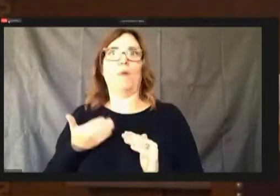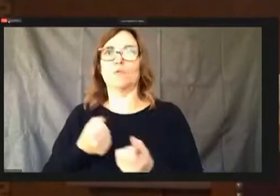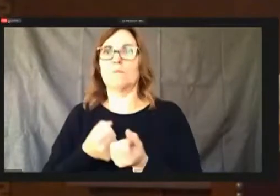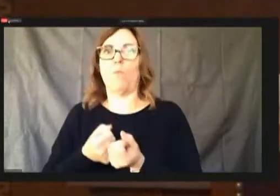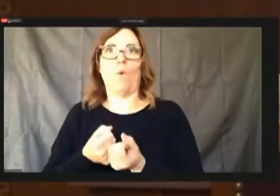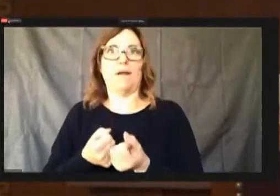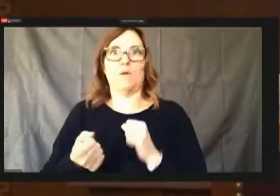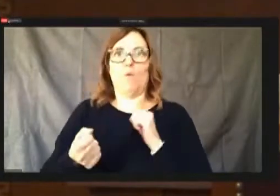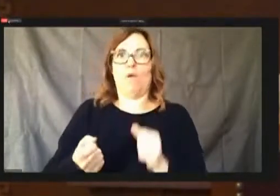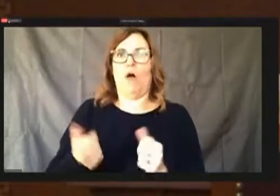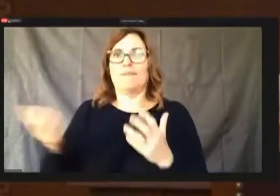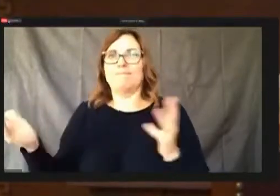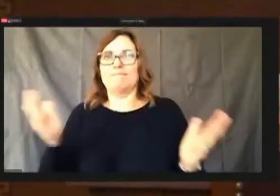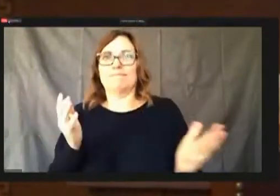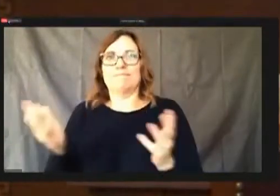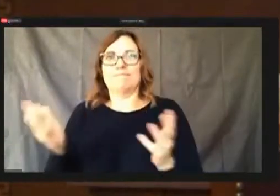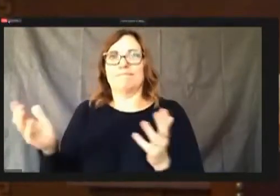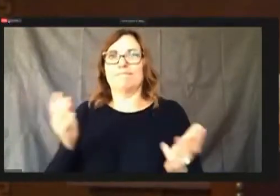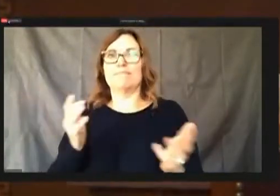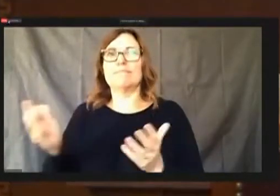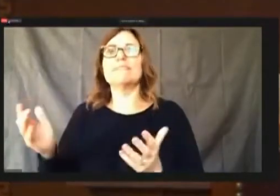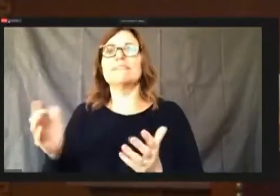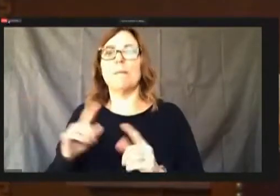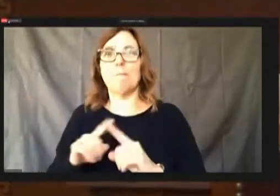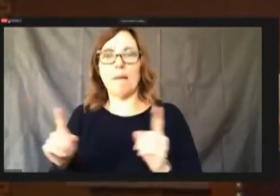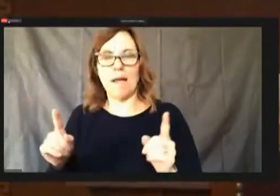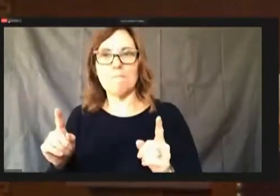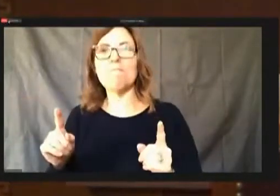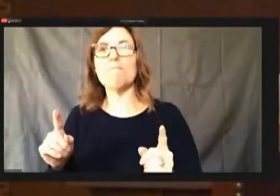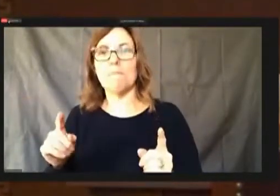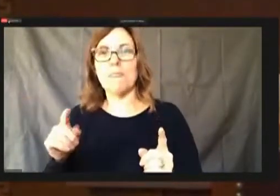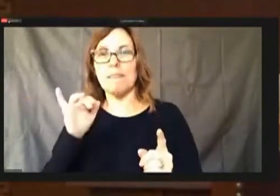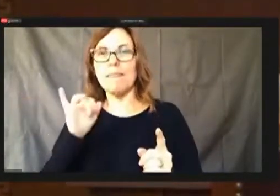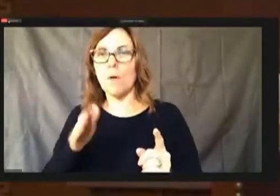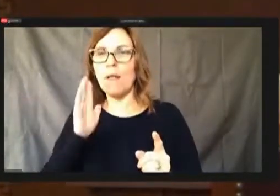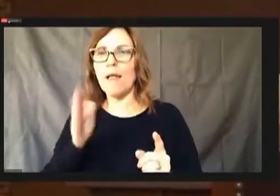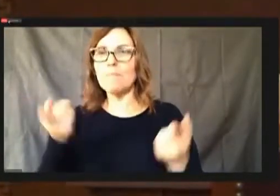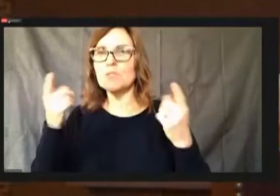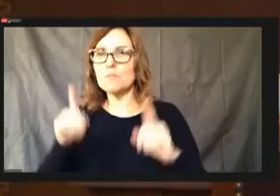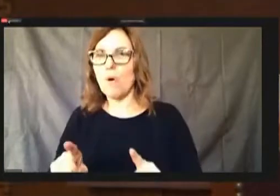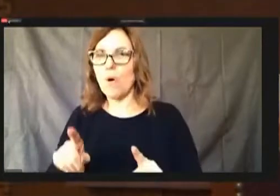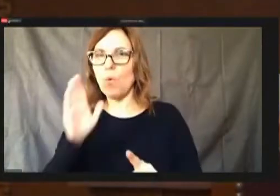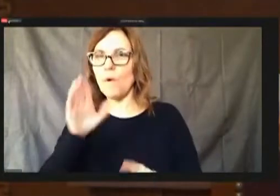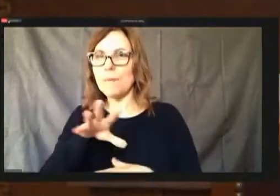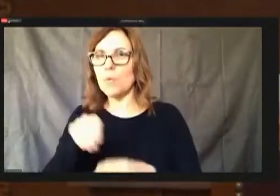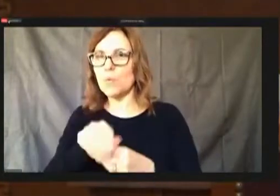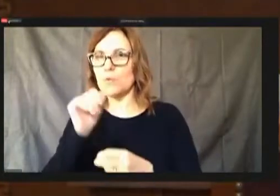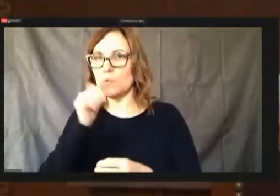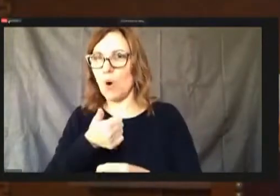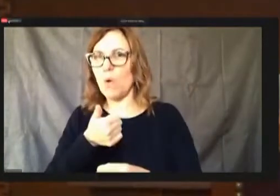That will come in tomorrow, right, that, that, that will come tomorrow.